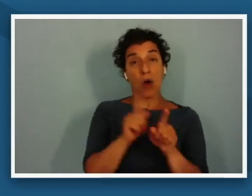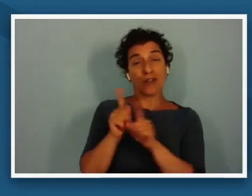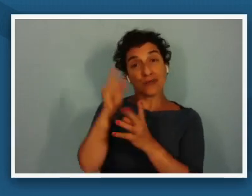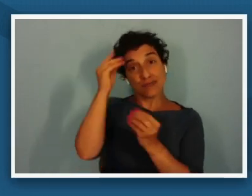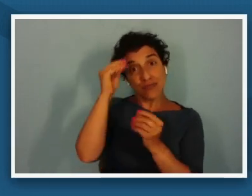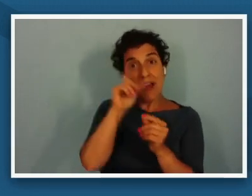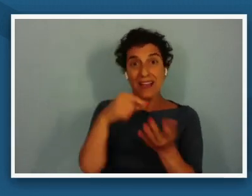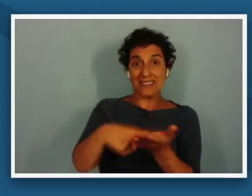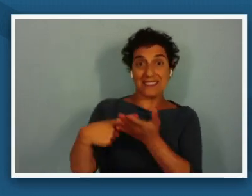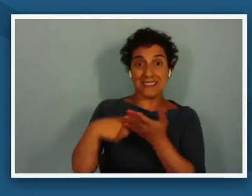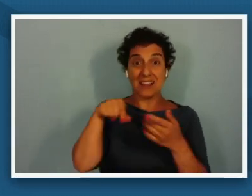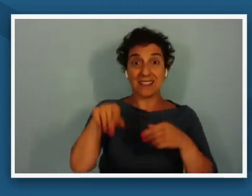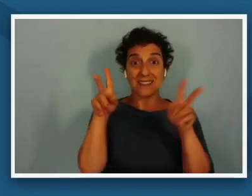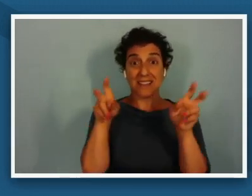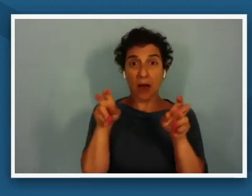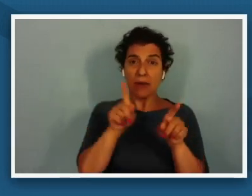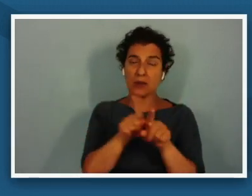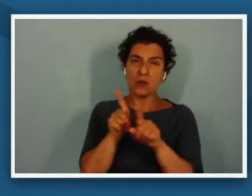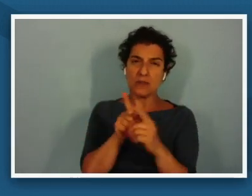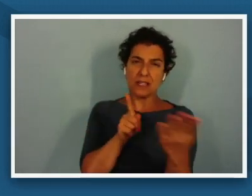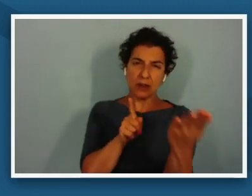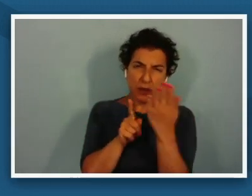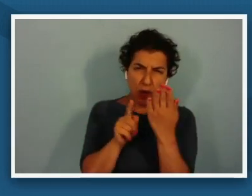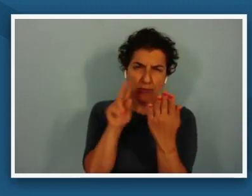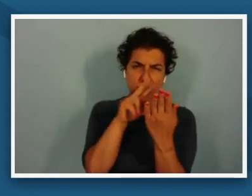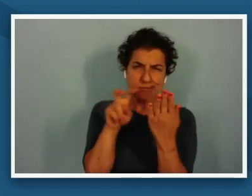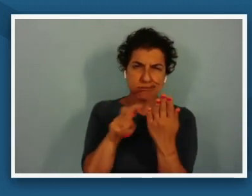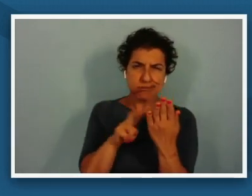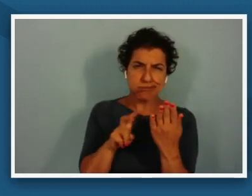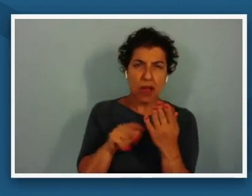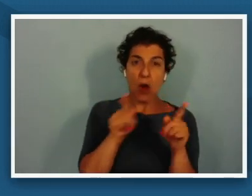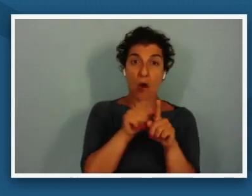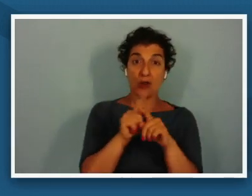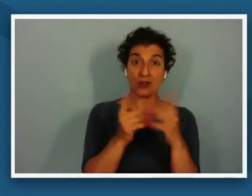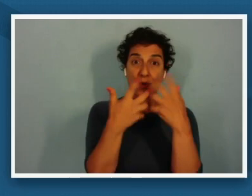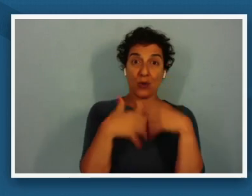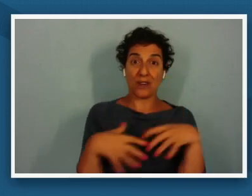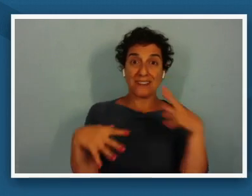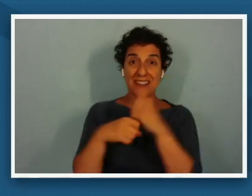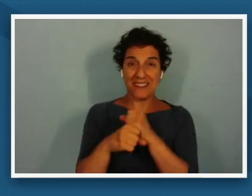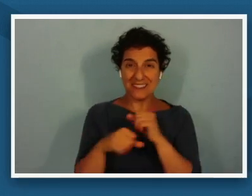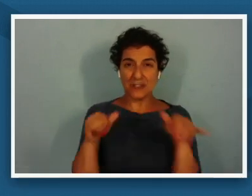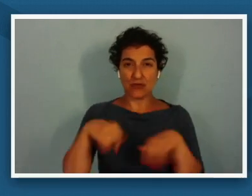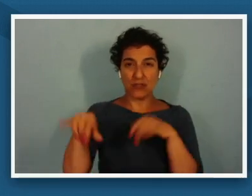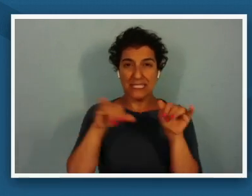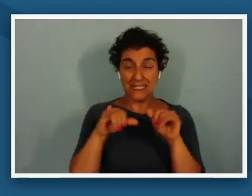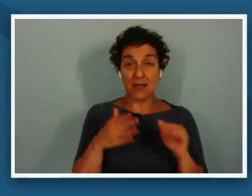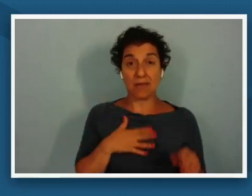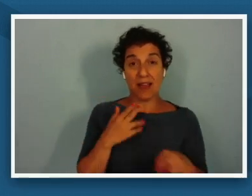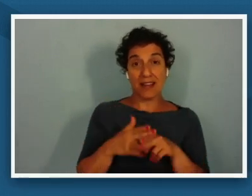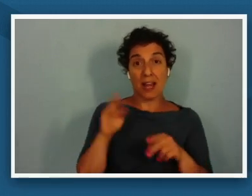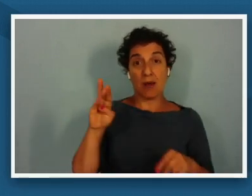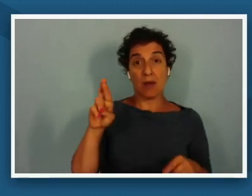using close looking analysis and synthesis routines